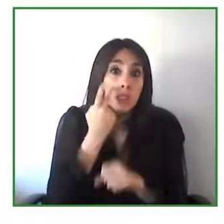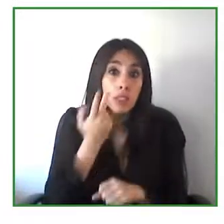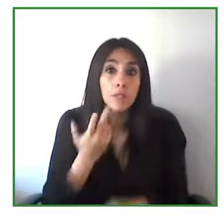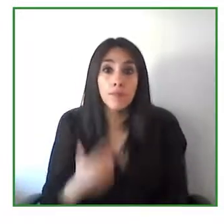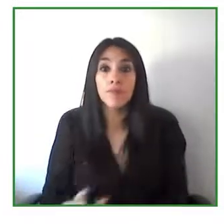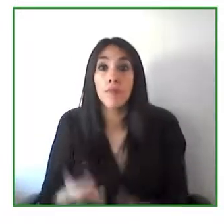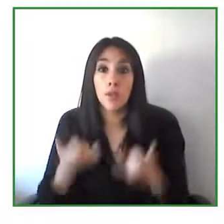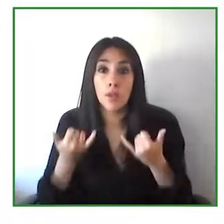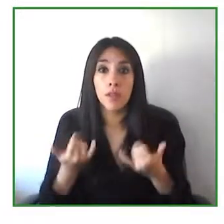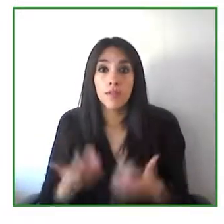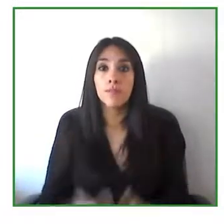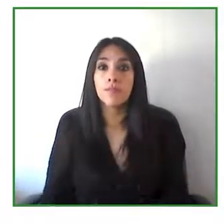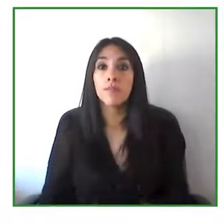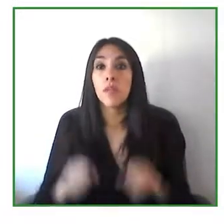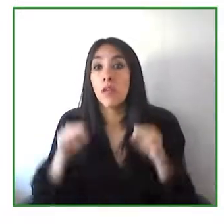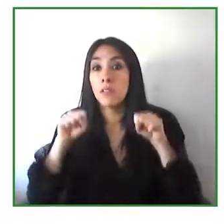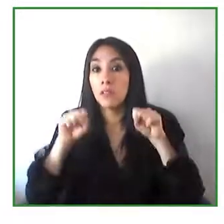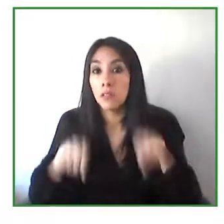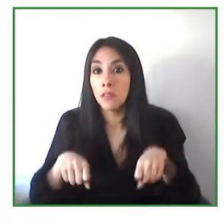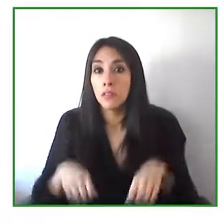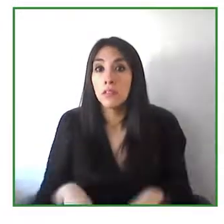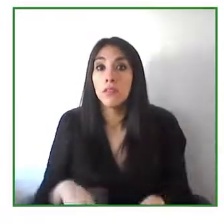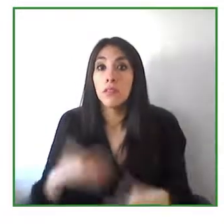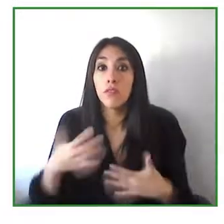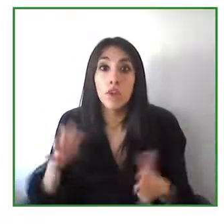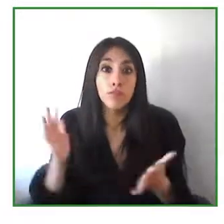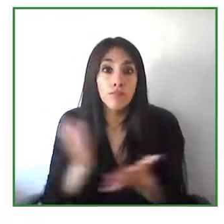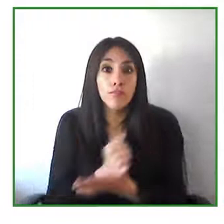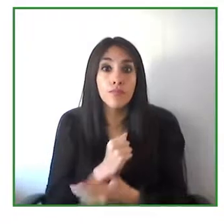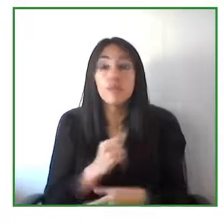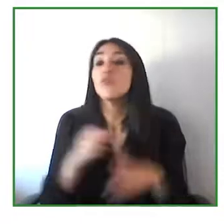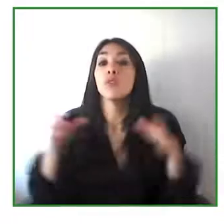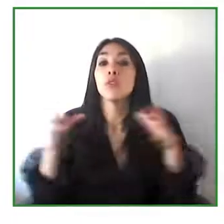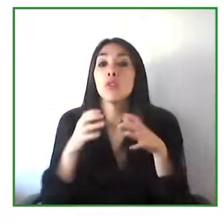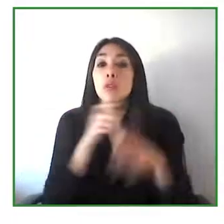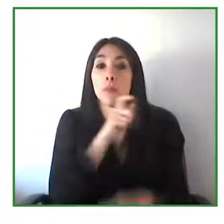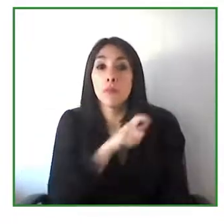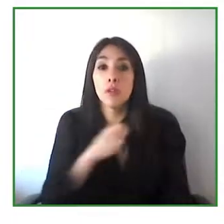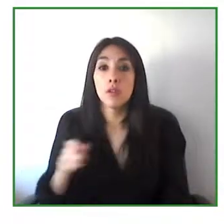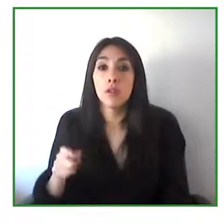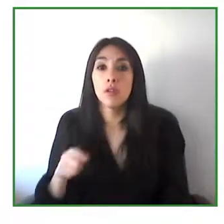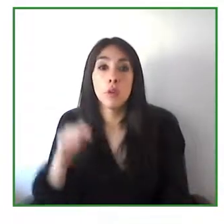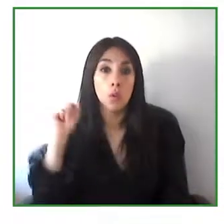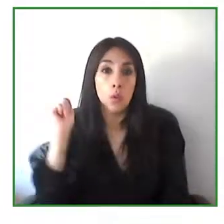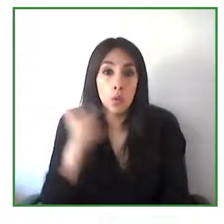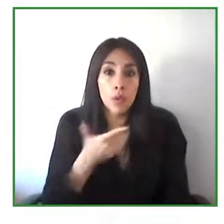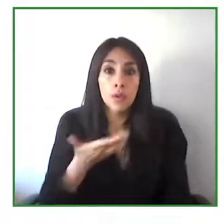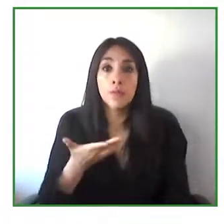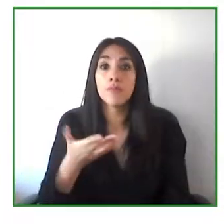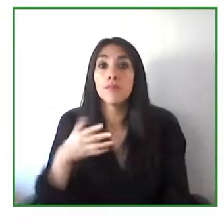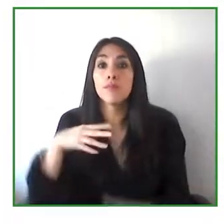thank you very much to all of you guys you